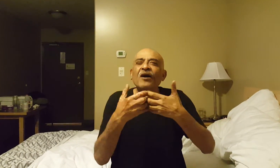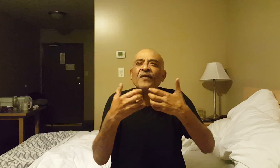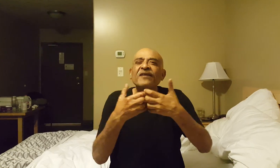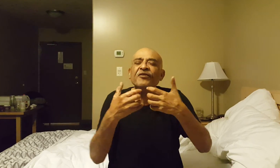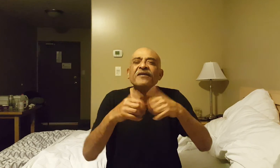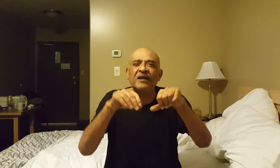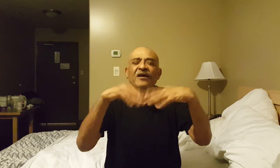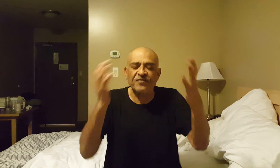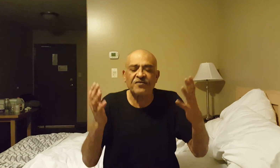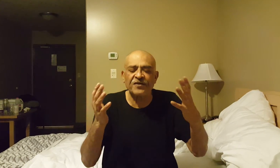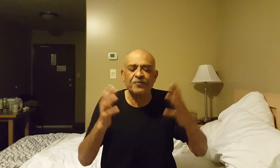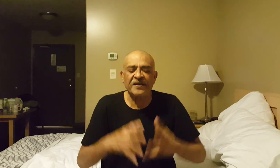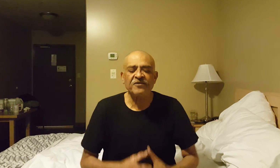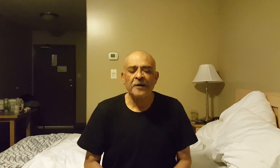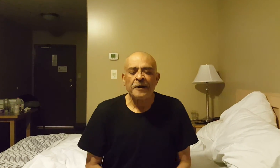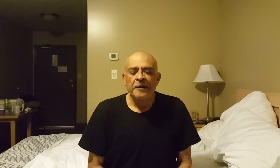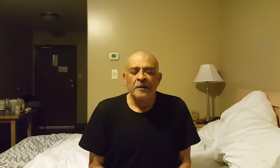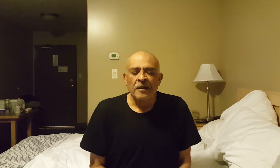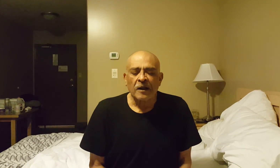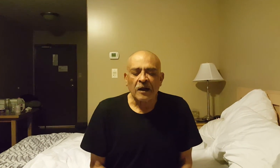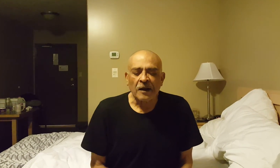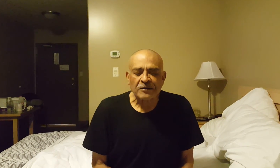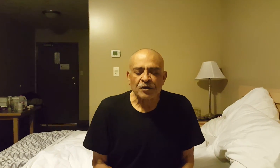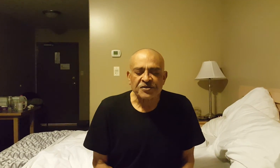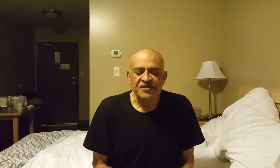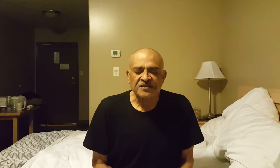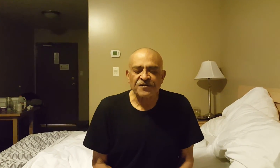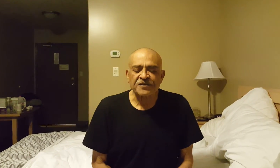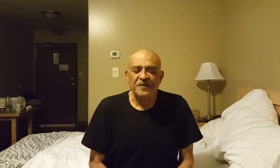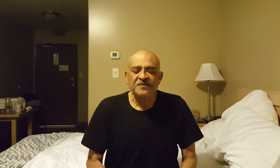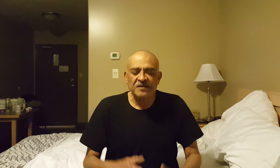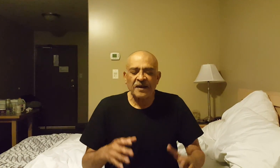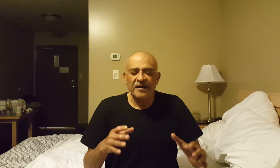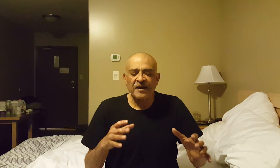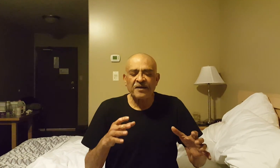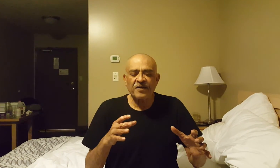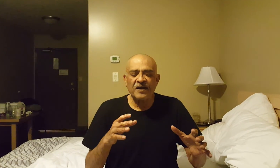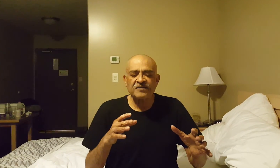how that created life in the first place, and consciousness in the first place. And I realized